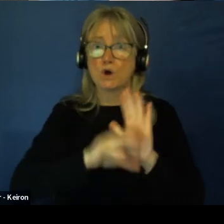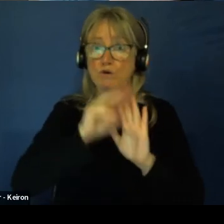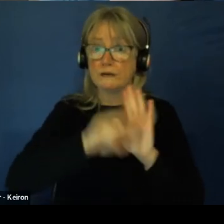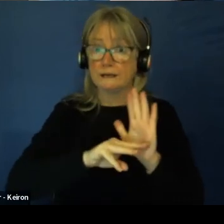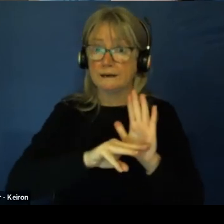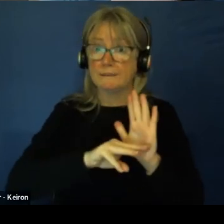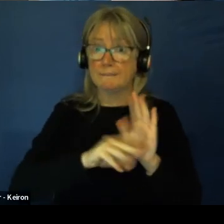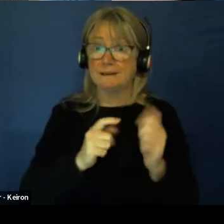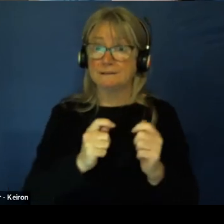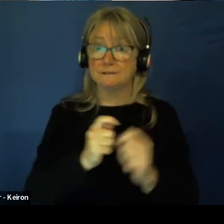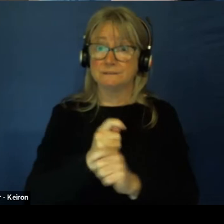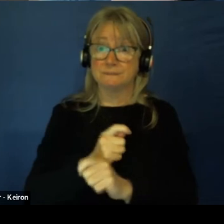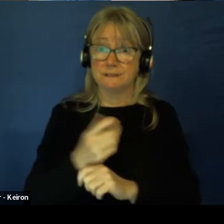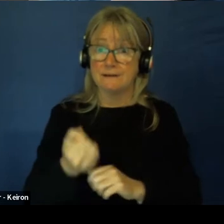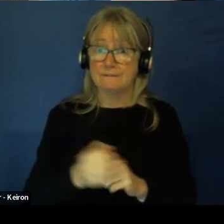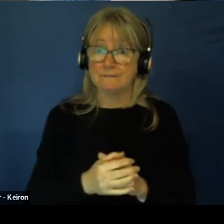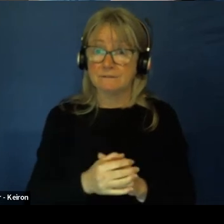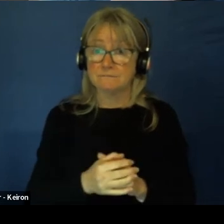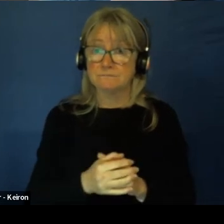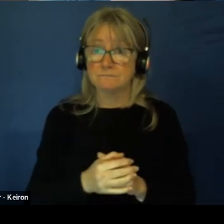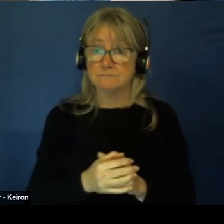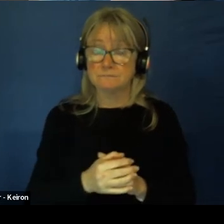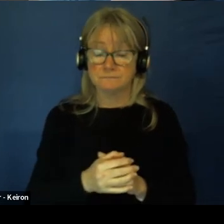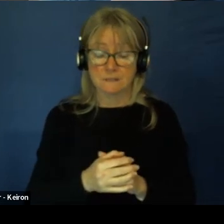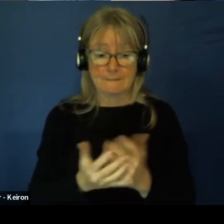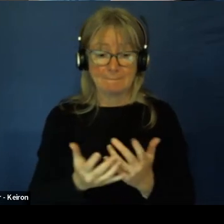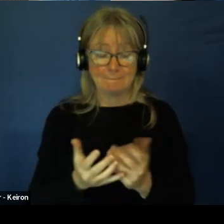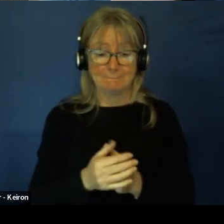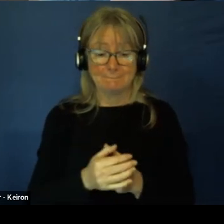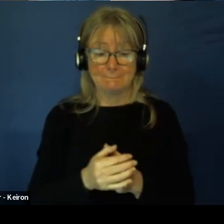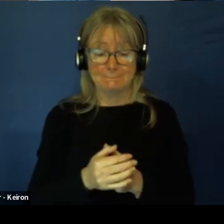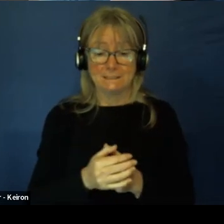So yay me.